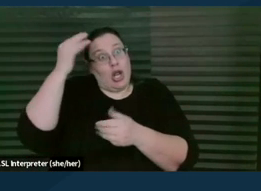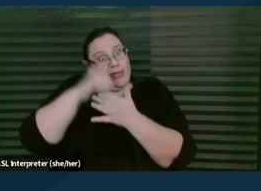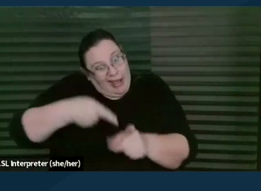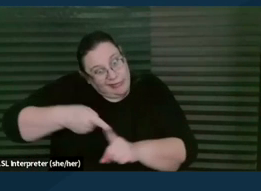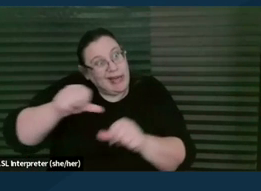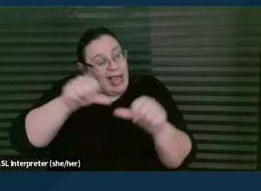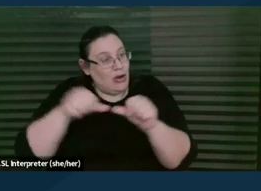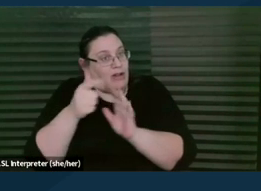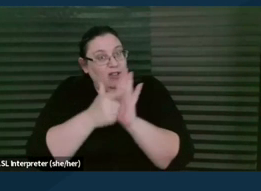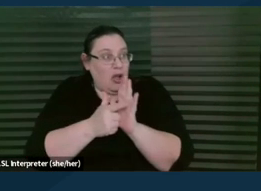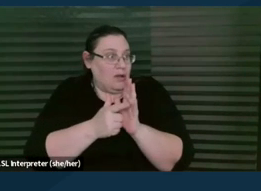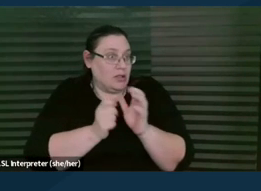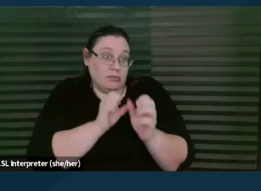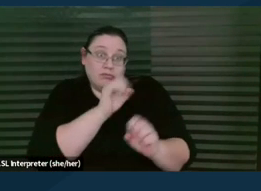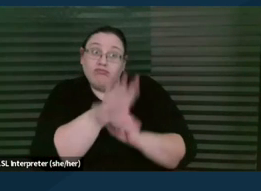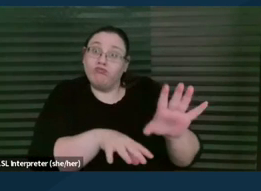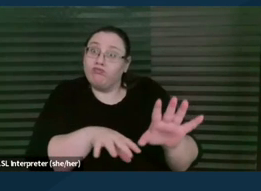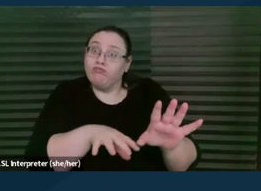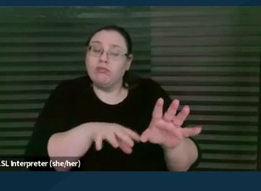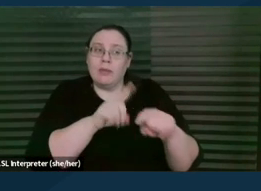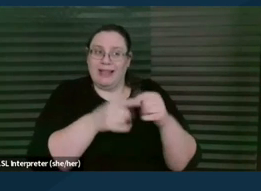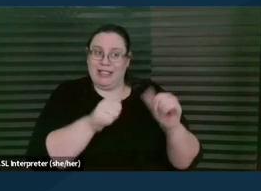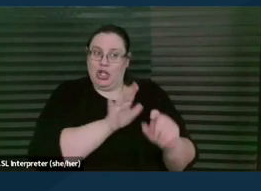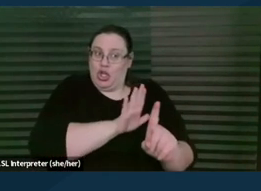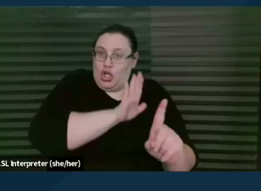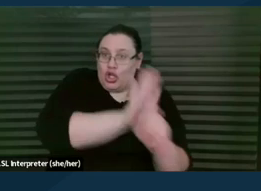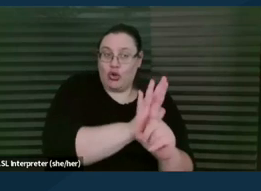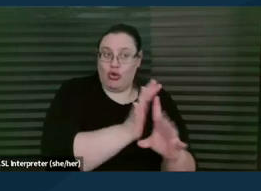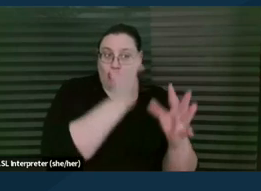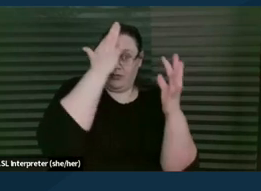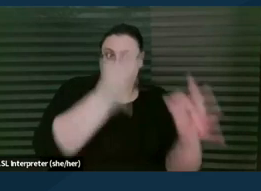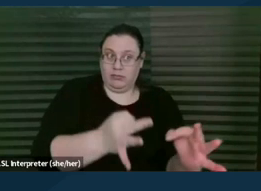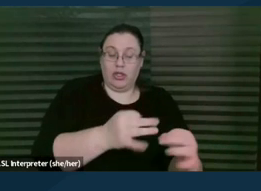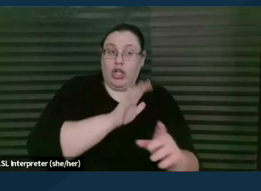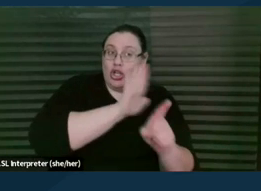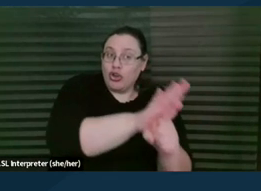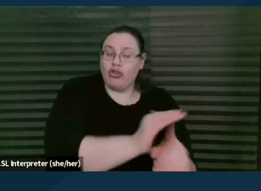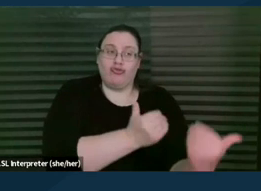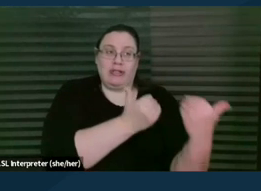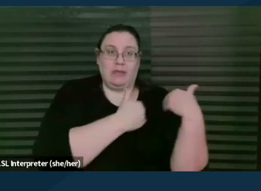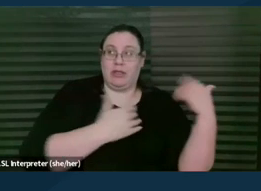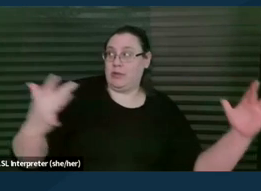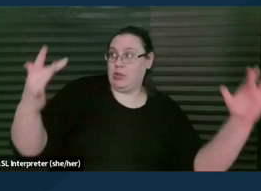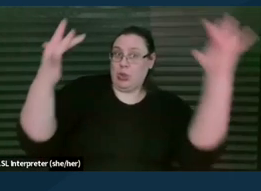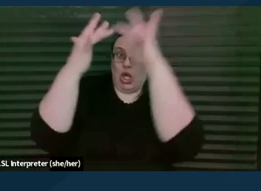but it's still gonna be your job to reach out to a few of them and see whether they will take your case.